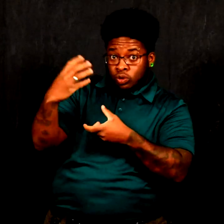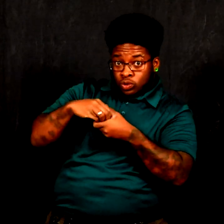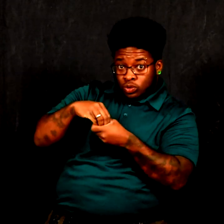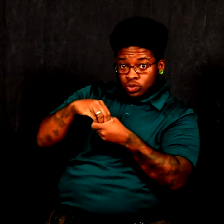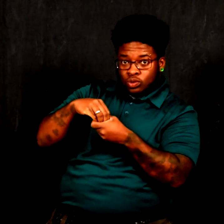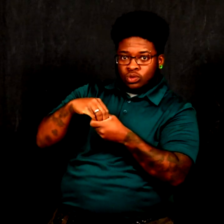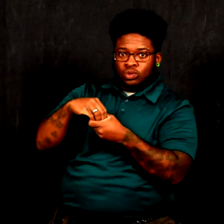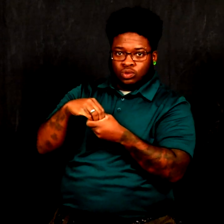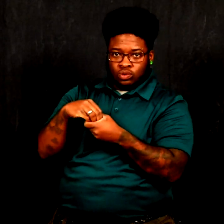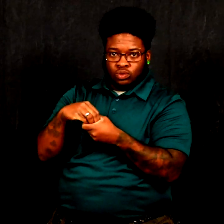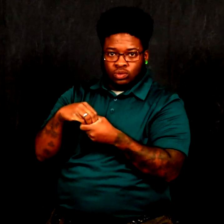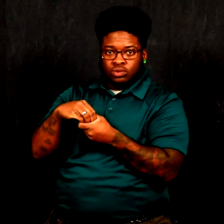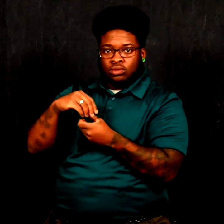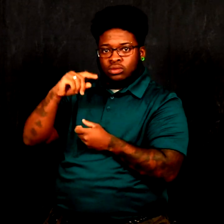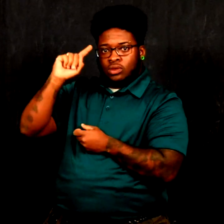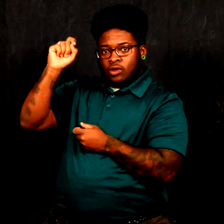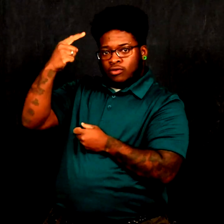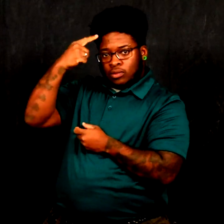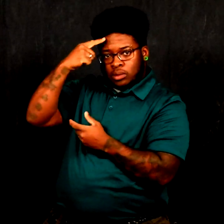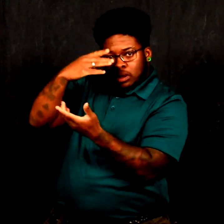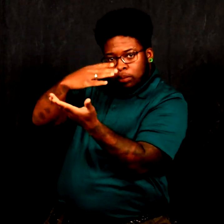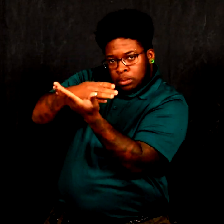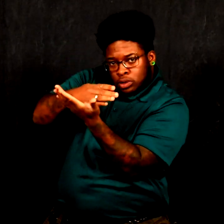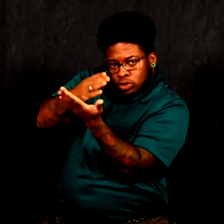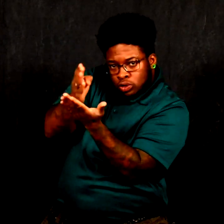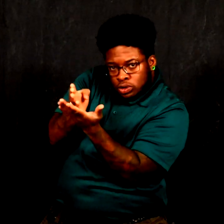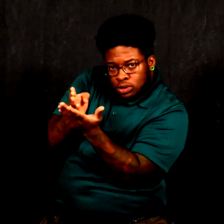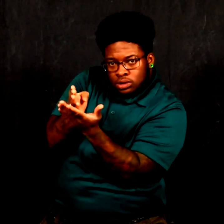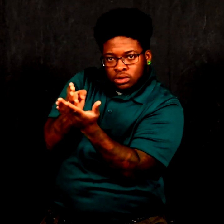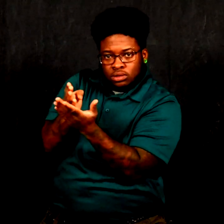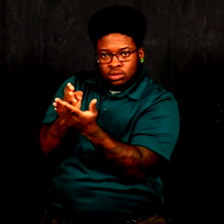They were included in the Governor’s budget and